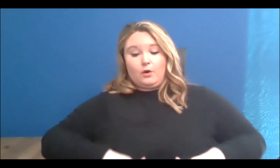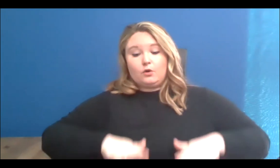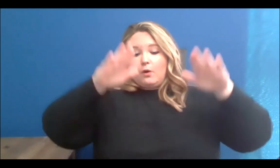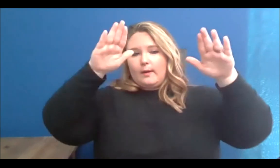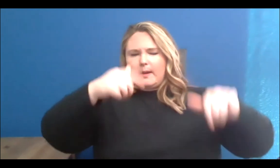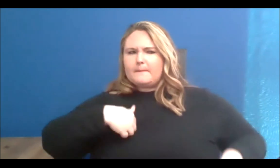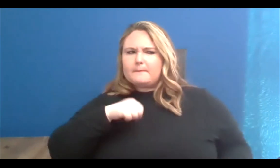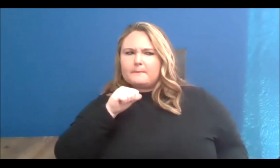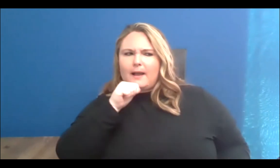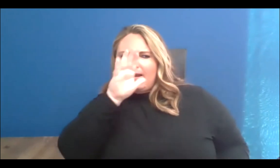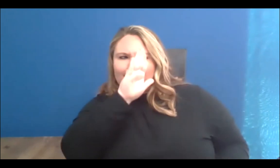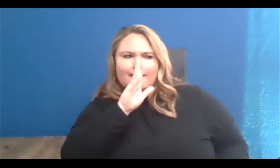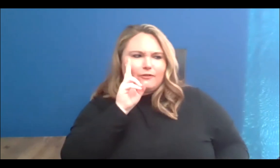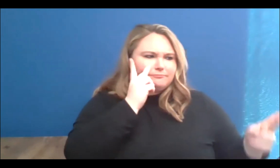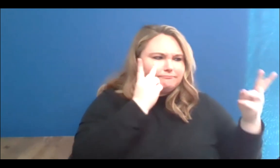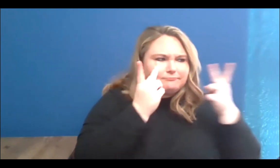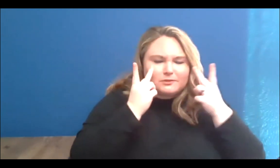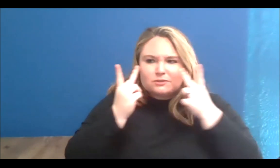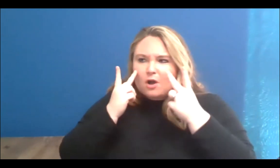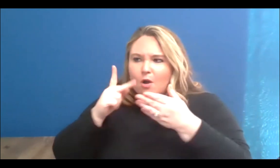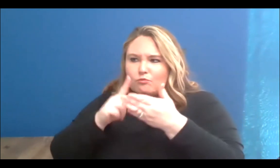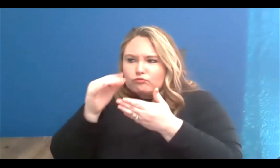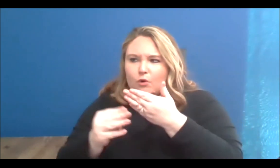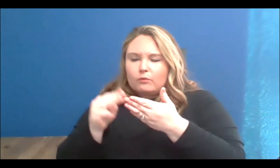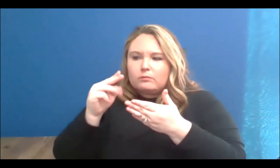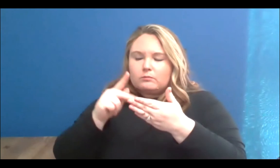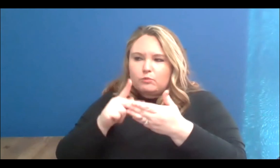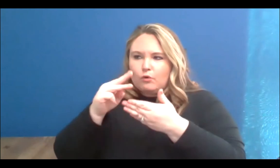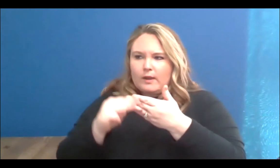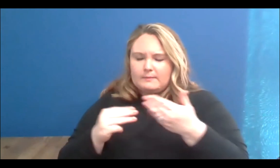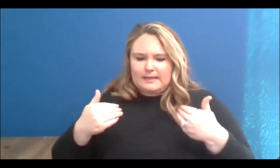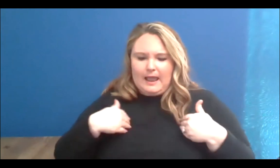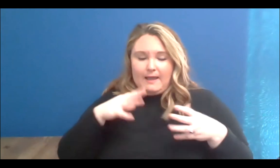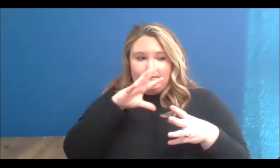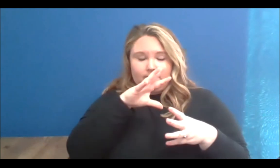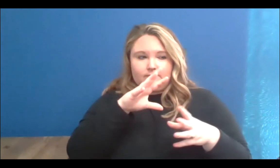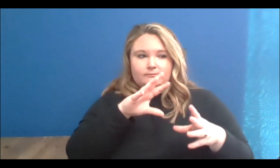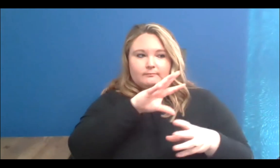of programming that was inclusive, and for Muslim women of colour, and I really